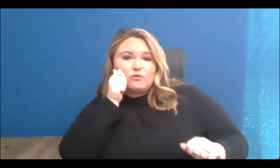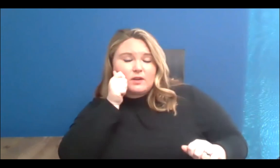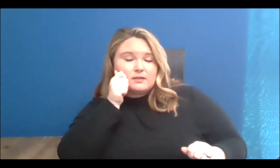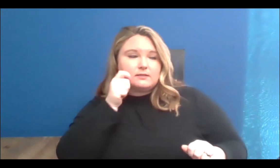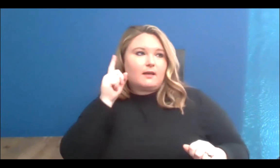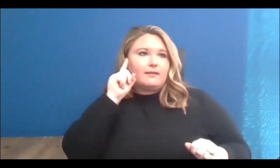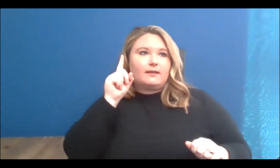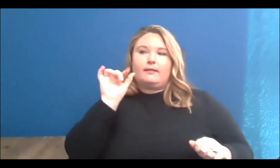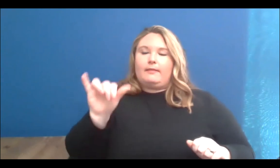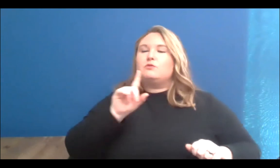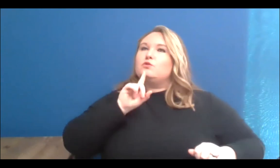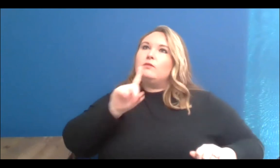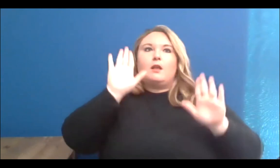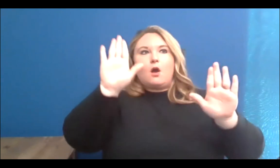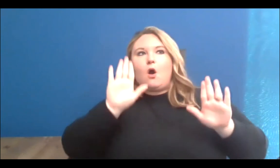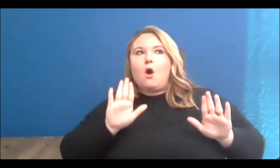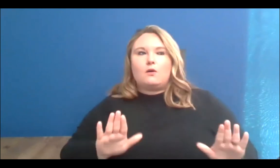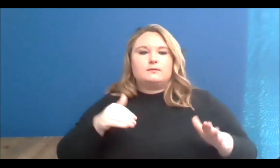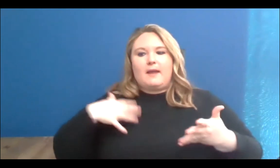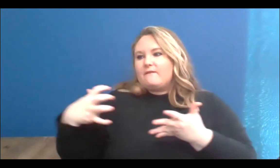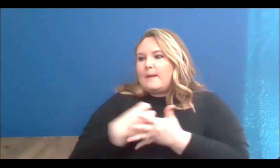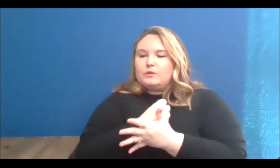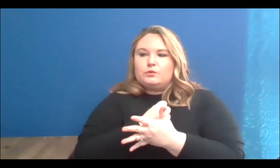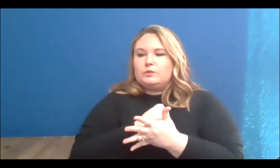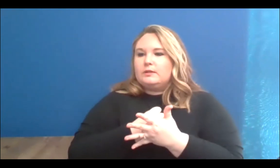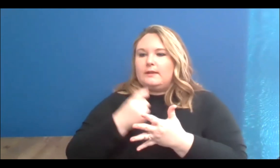provide that space and that platform for up-and-coming artists